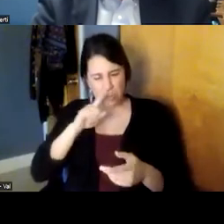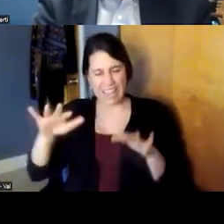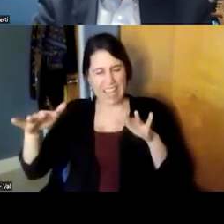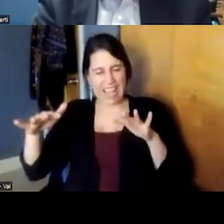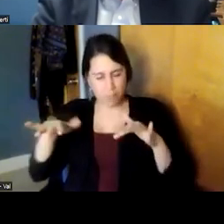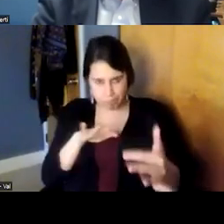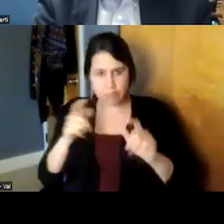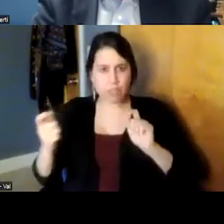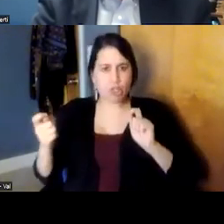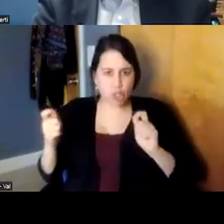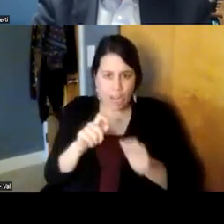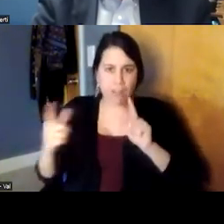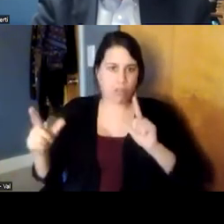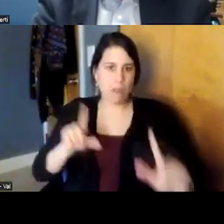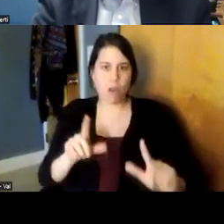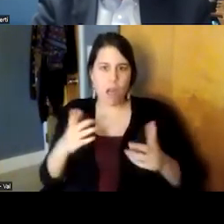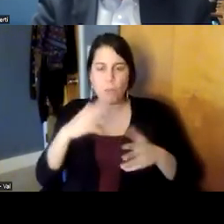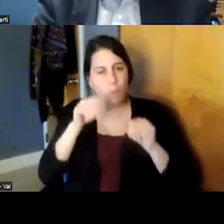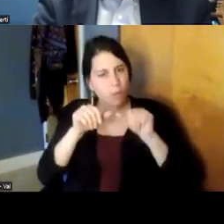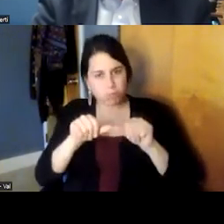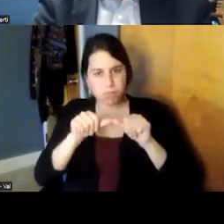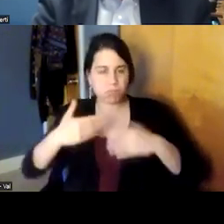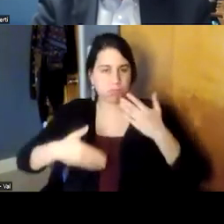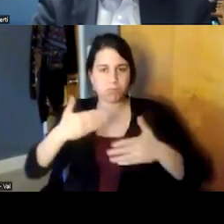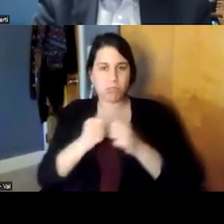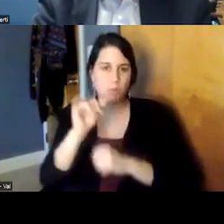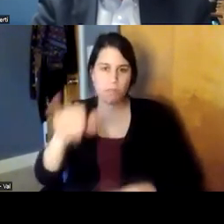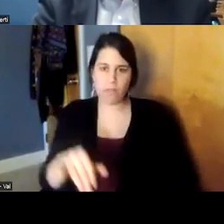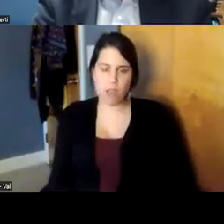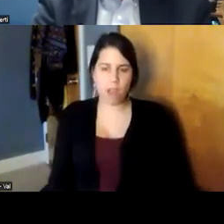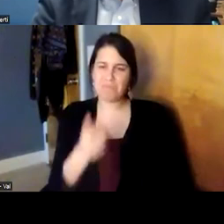and i think we are just going to keep going and um i don't think they're we're going to lose the